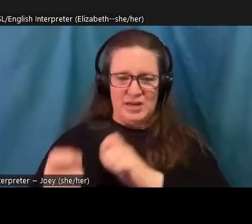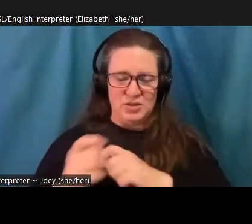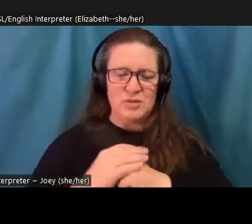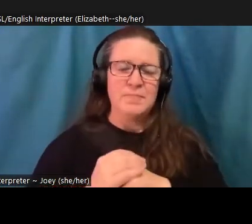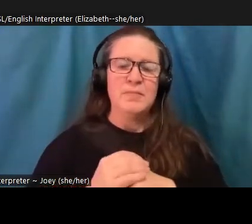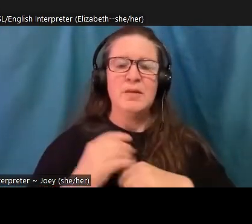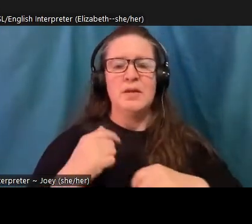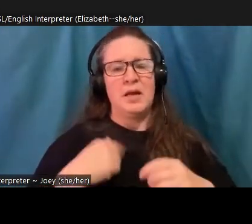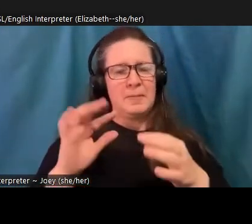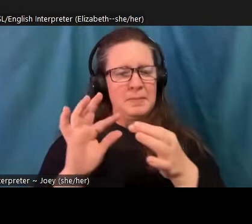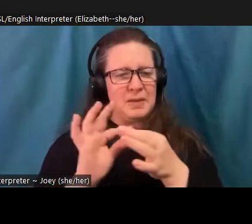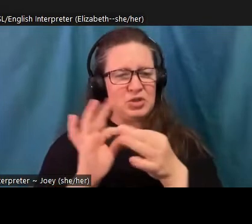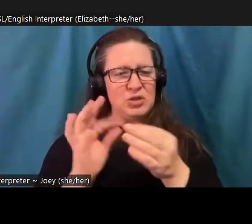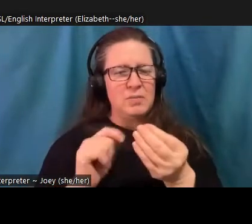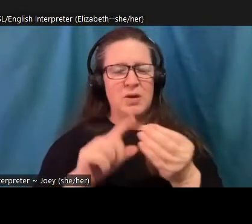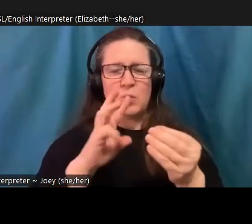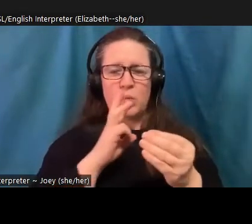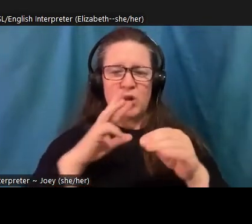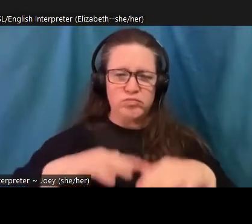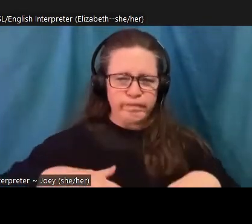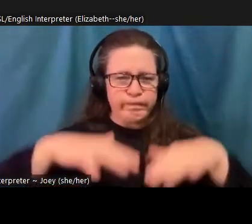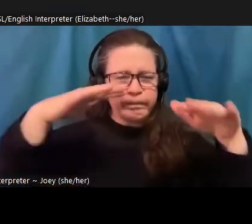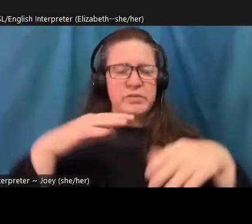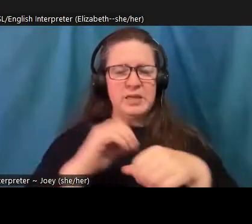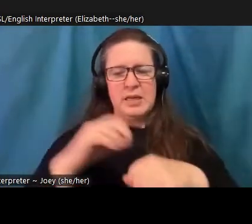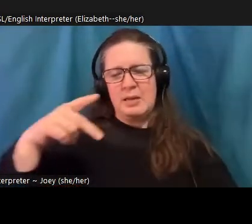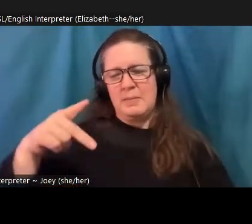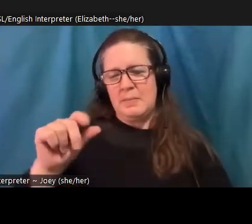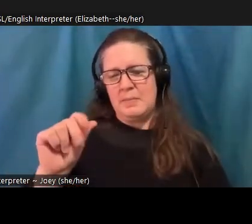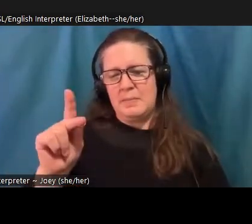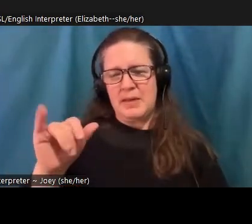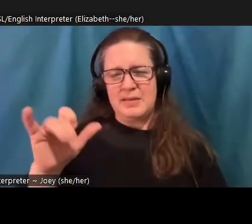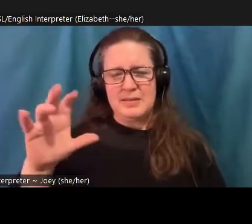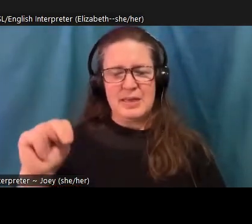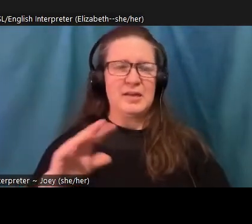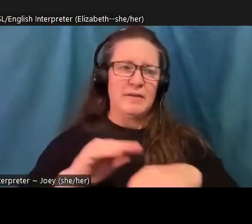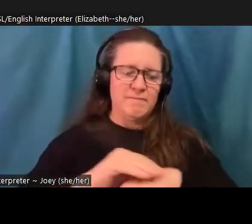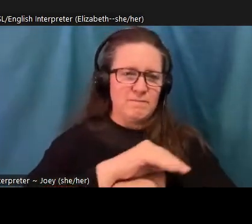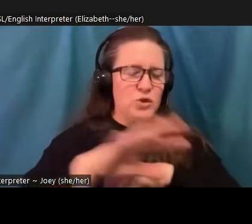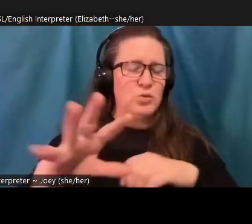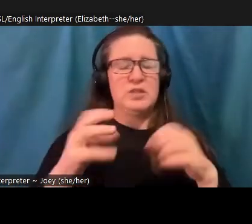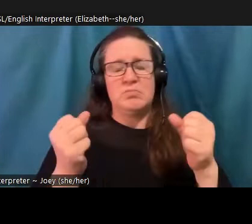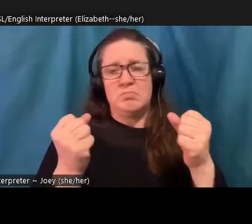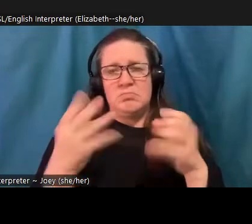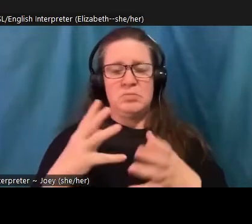of the country for weeks and weeks and and displaced 10s of millions of people wiping out most of the crops for the year.